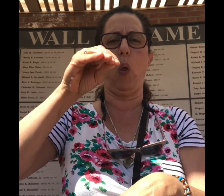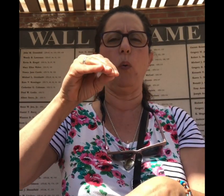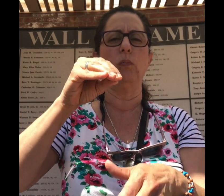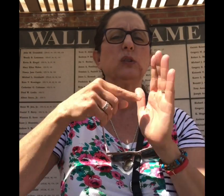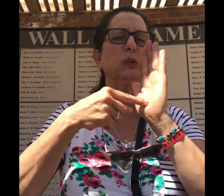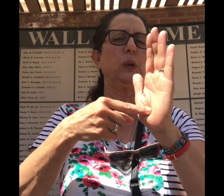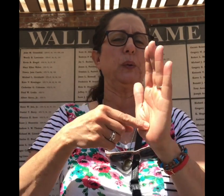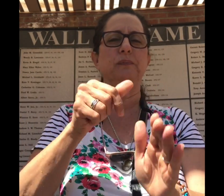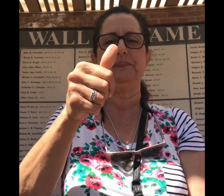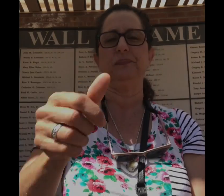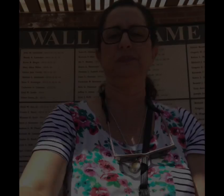Let me show you.